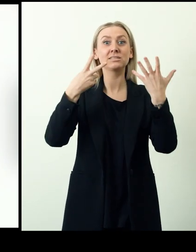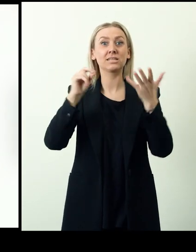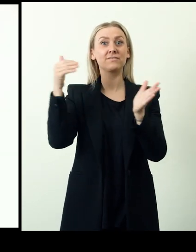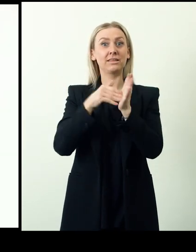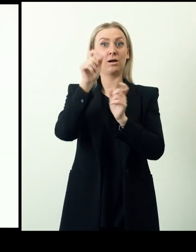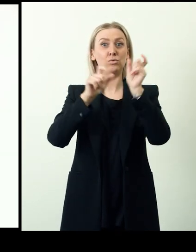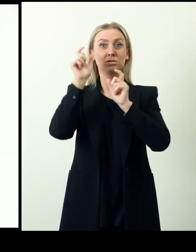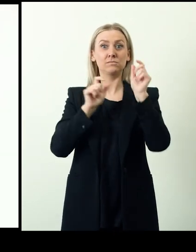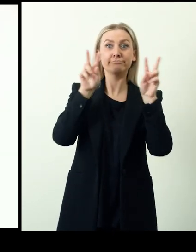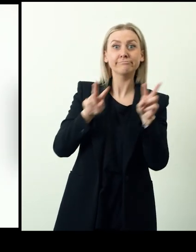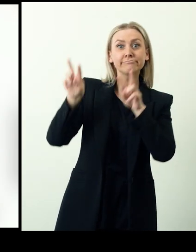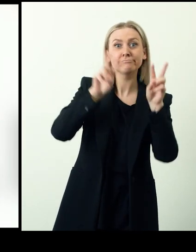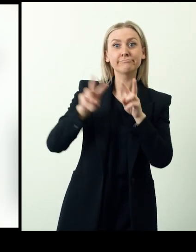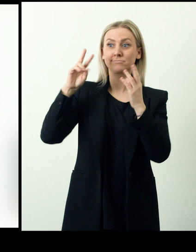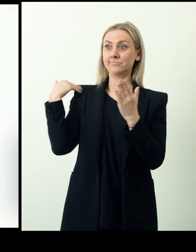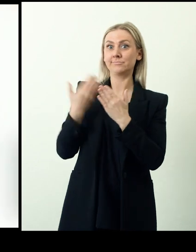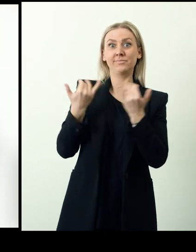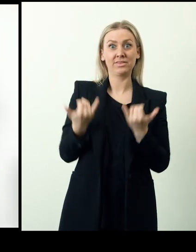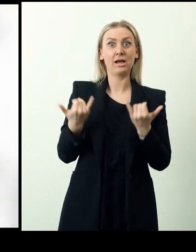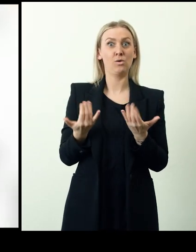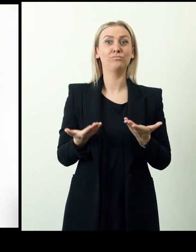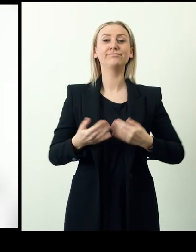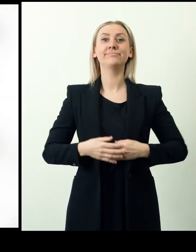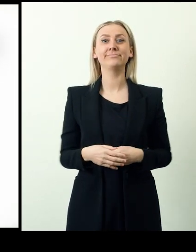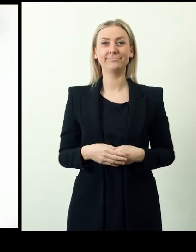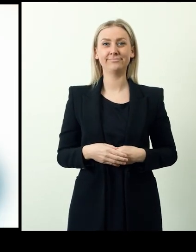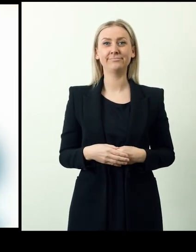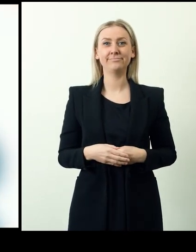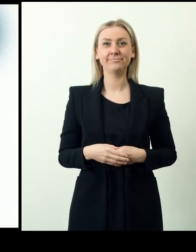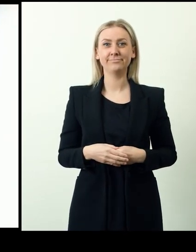and had more than 70,000 visitors between 2021 and 2022.